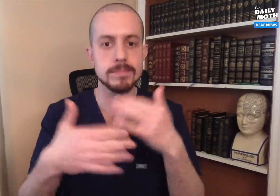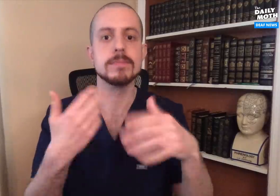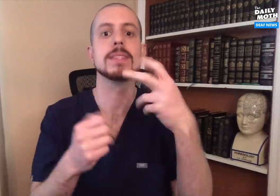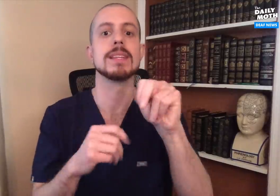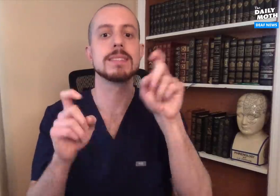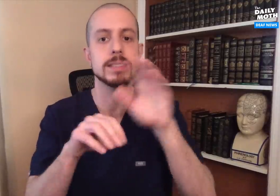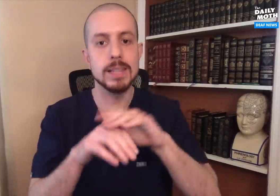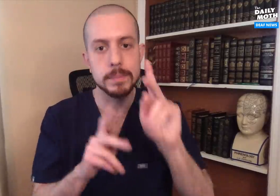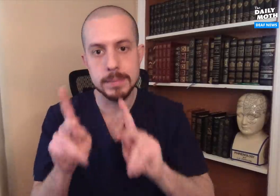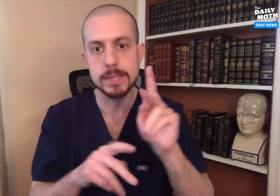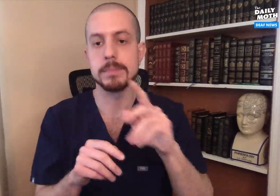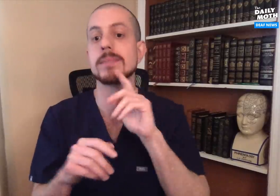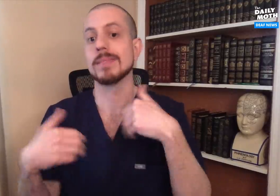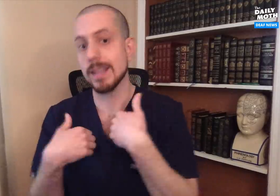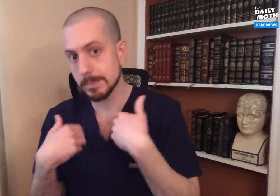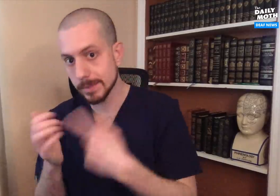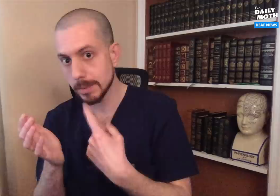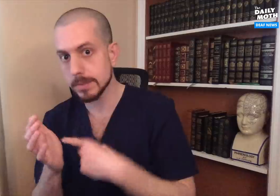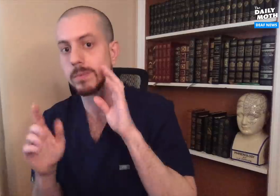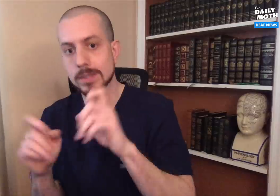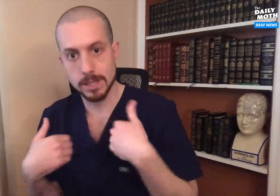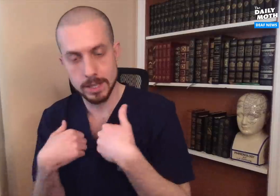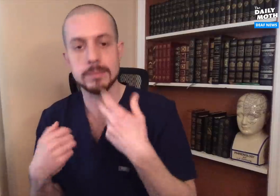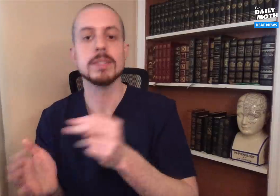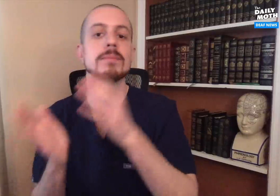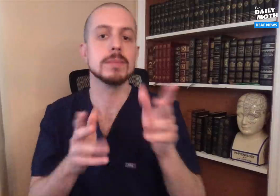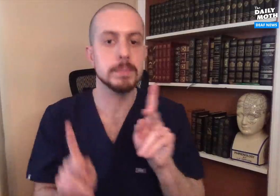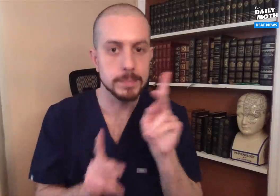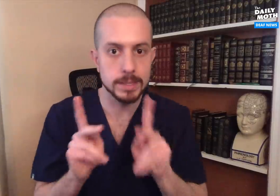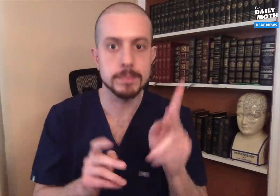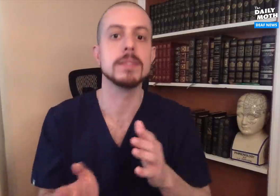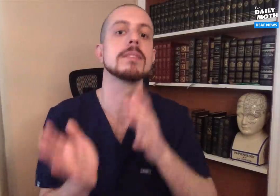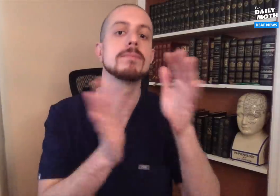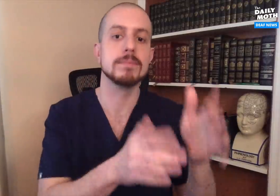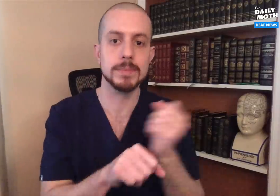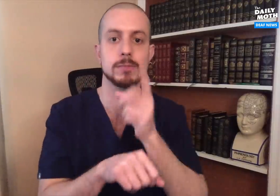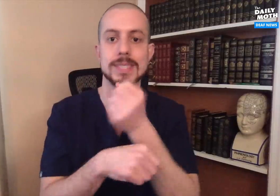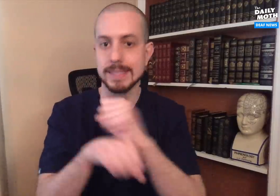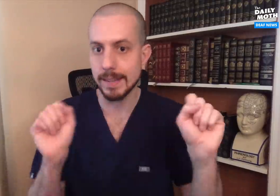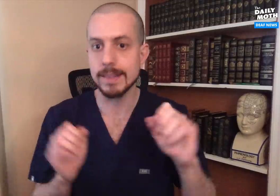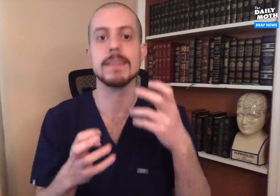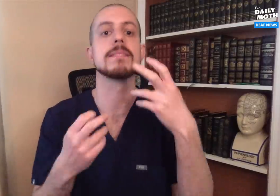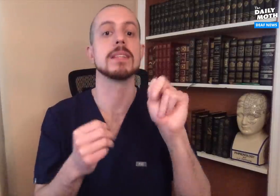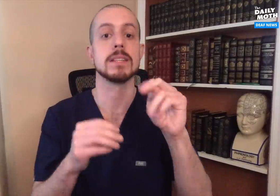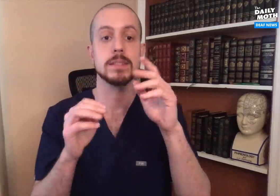You will then have to test it on people and sometimes animals before you test it on people. You have to make sure it is safe.